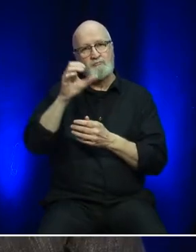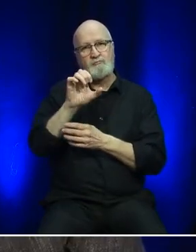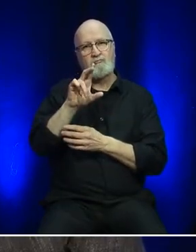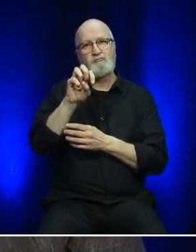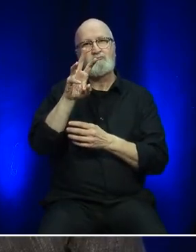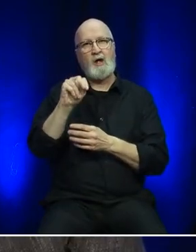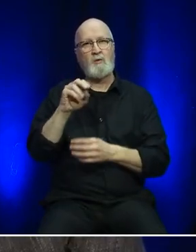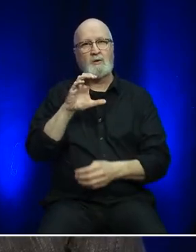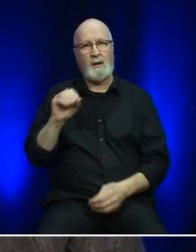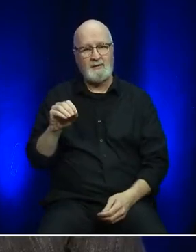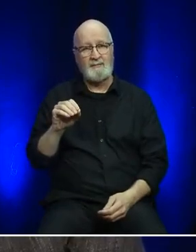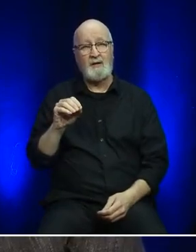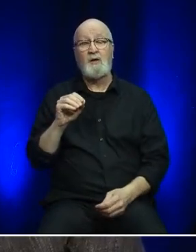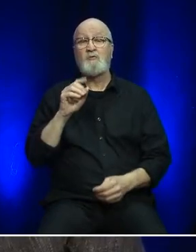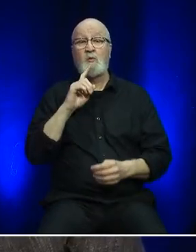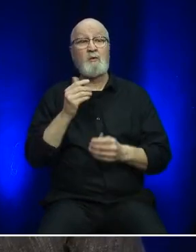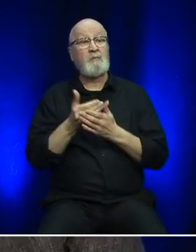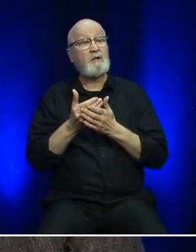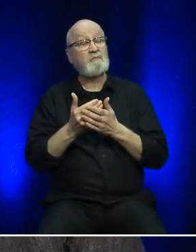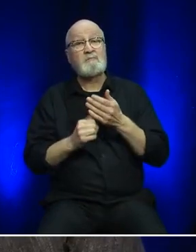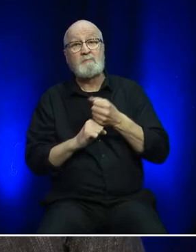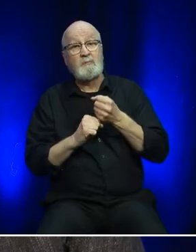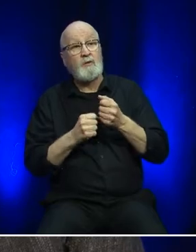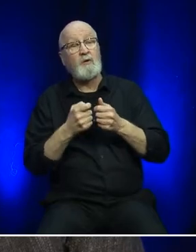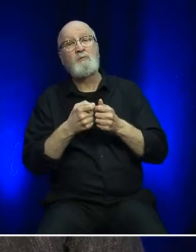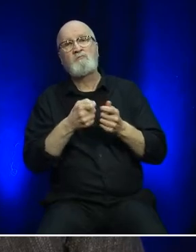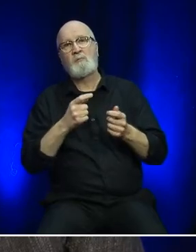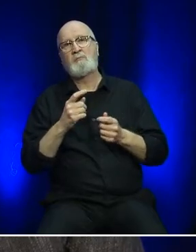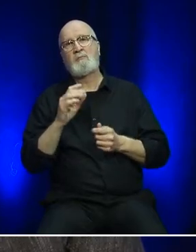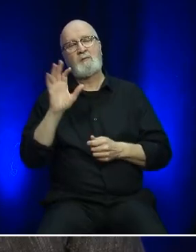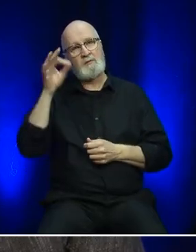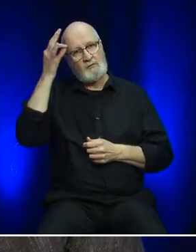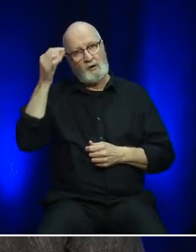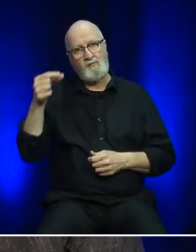and receives annual operating subsidies to deliver the service.